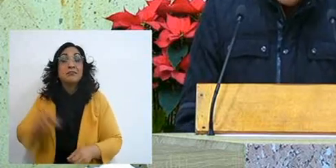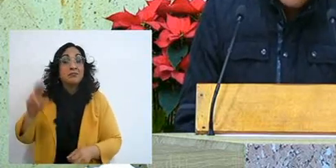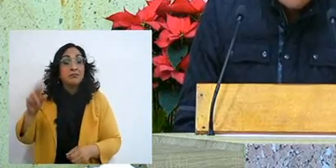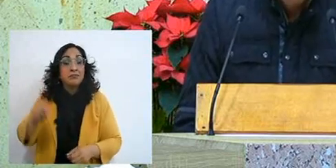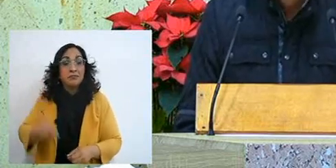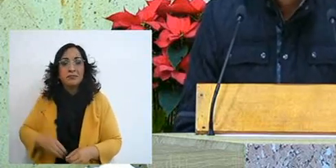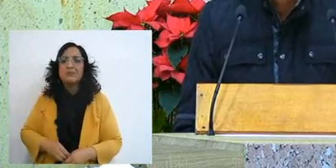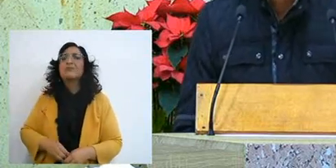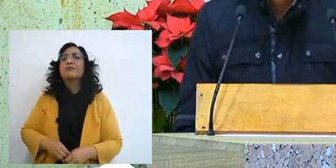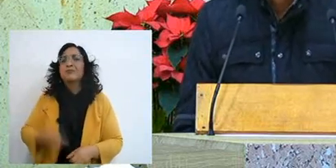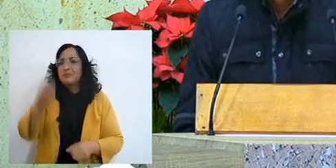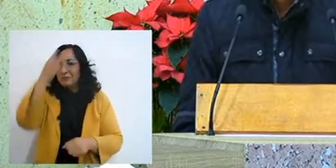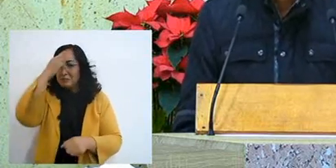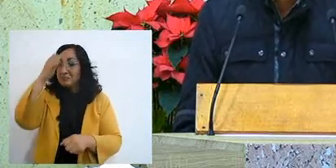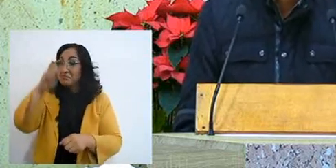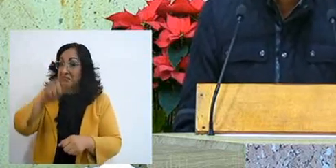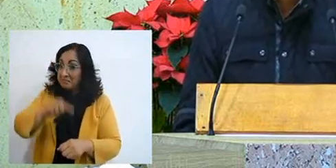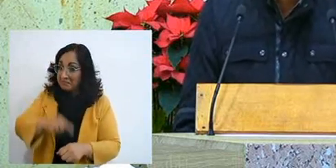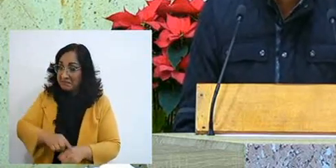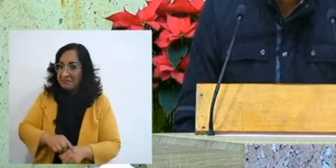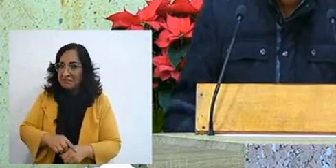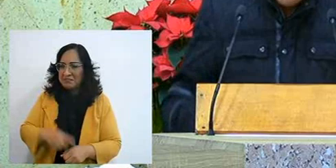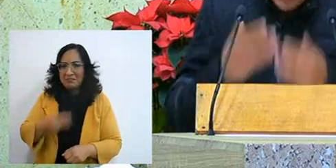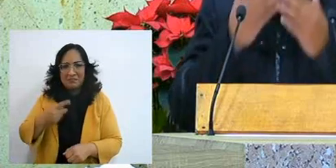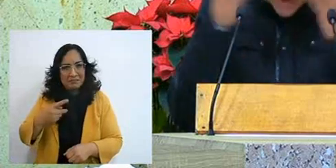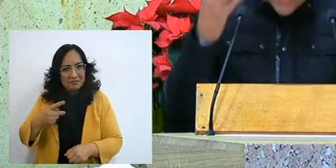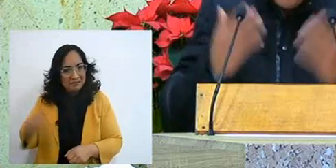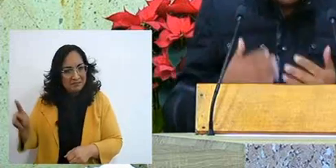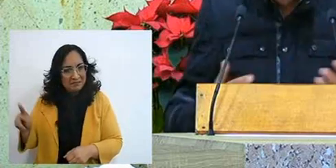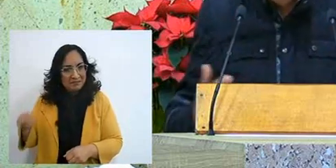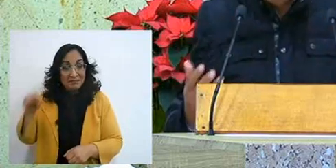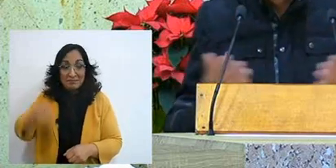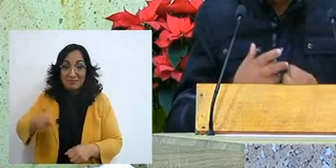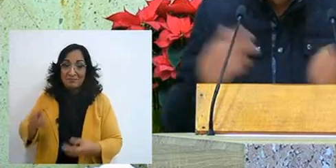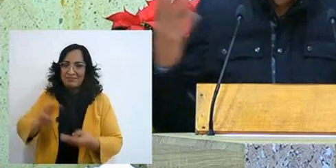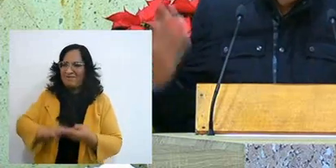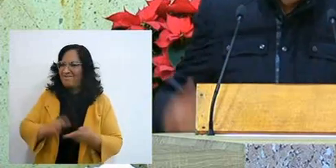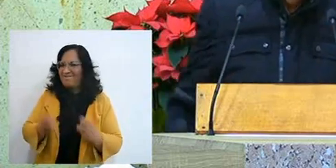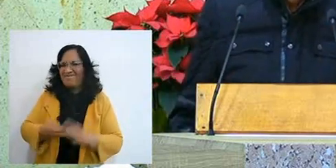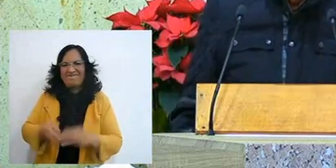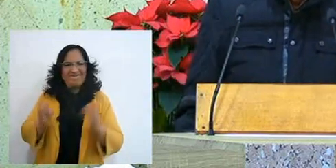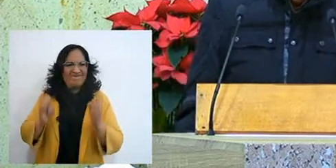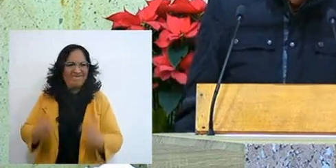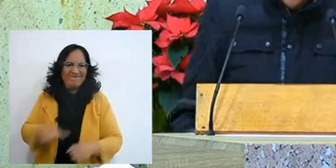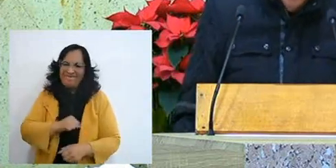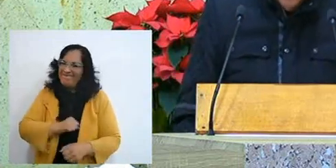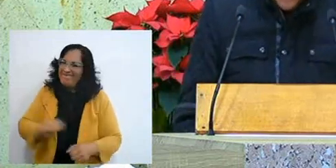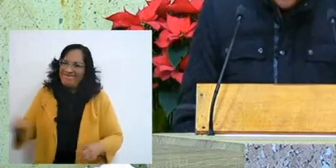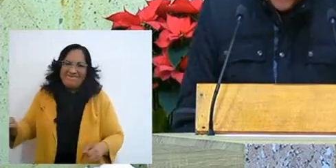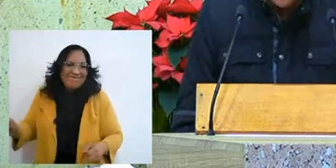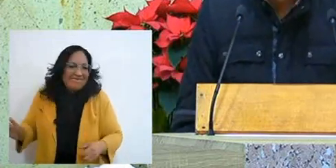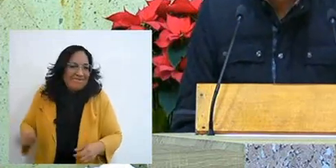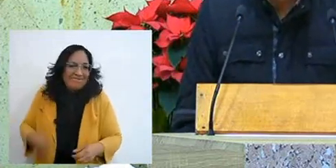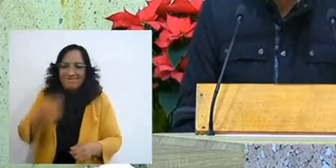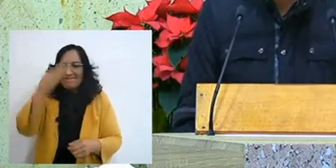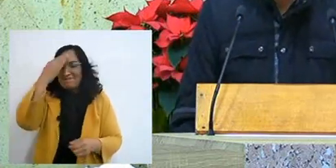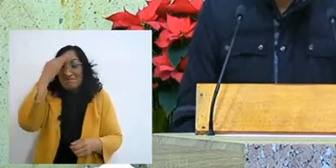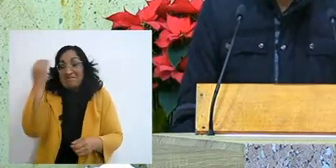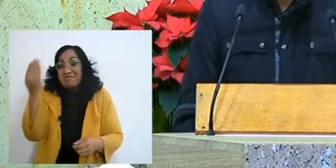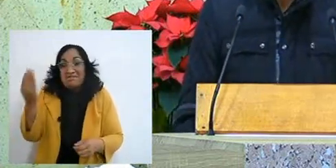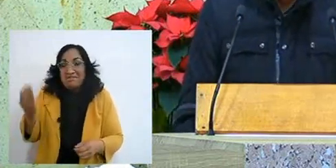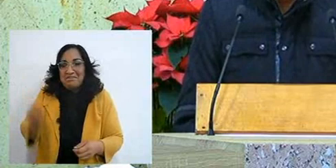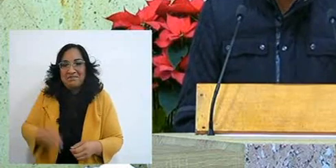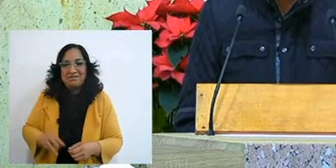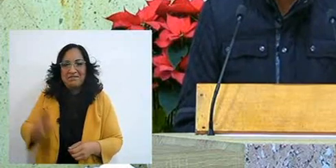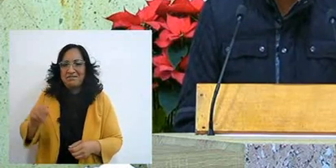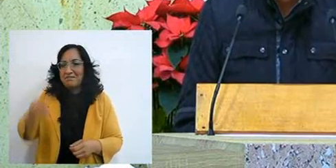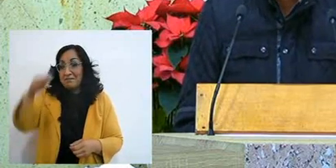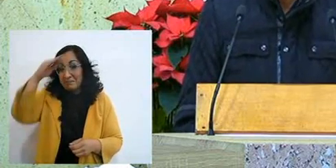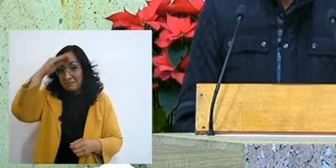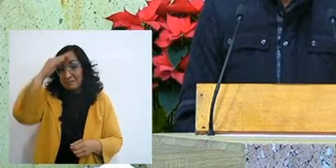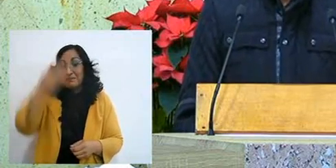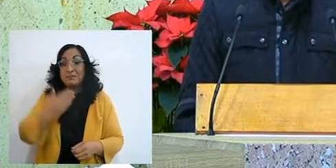but at that moment, I was covered, I don't know, no, I did not enter into that reasoning of the Lord,